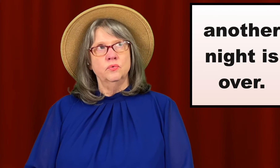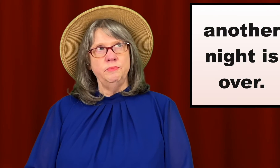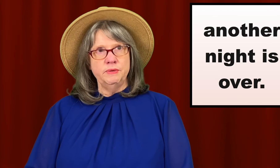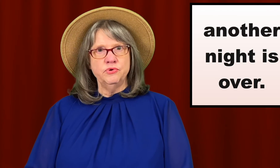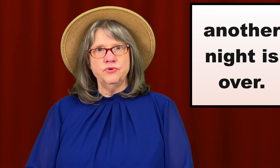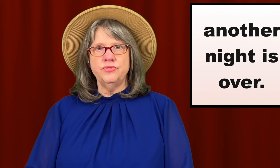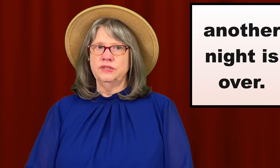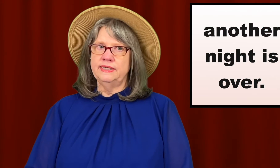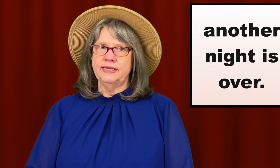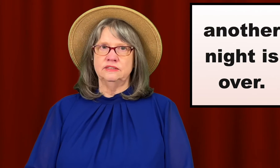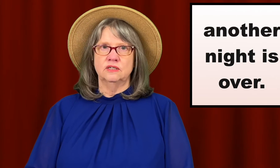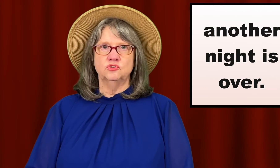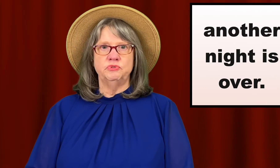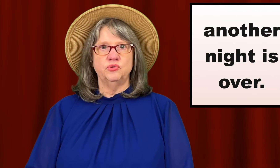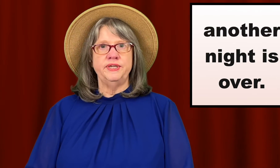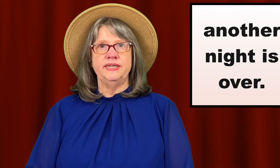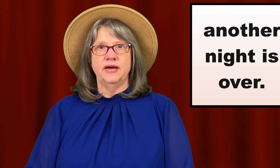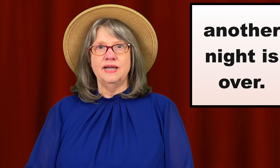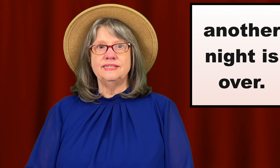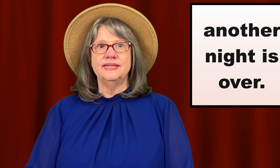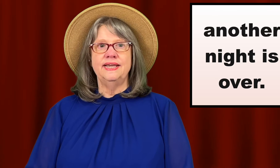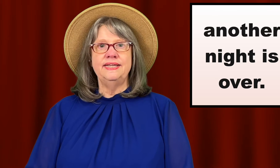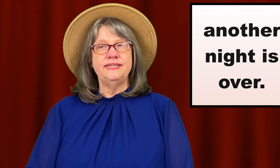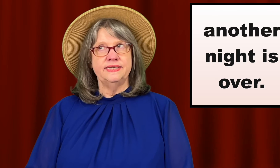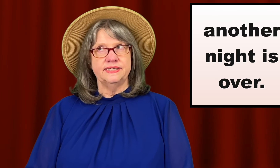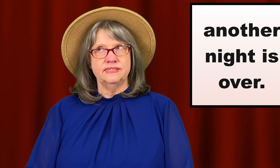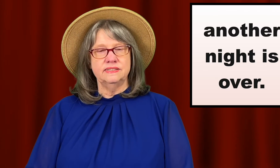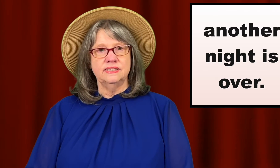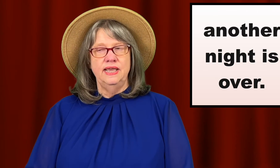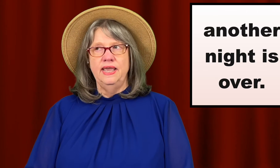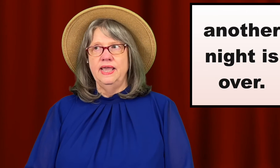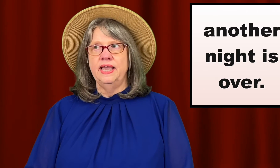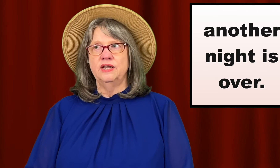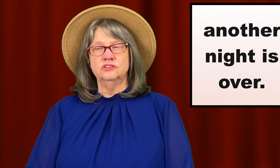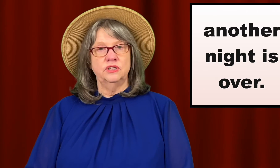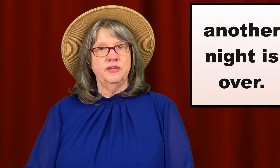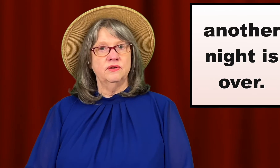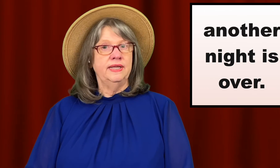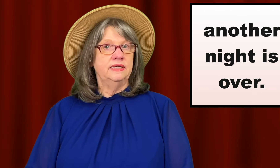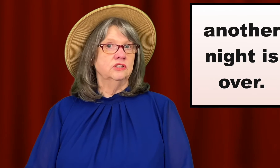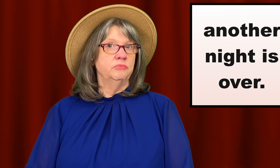Remember the liaisons between night and is; and also another liaison between is and over.